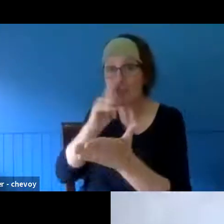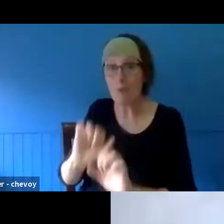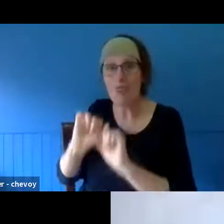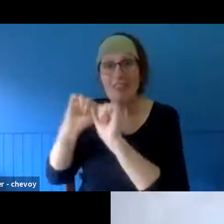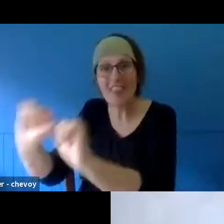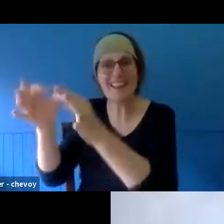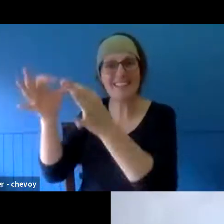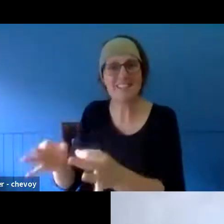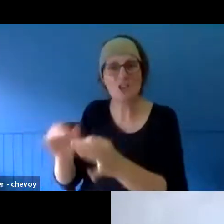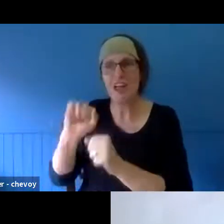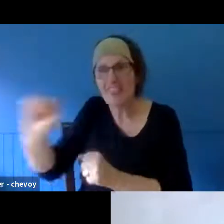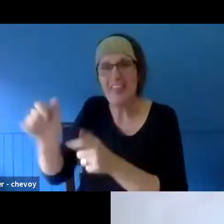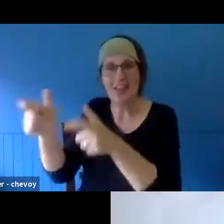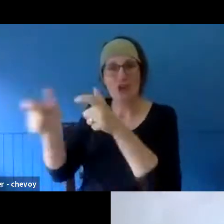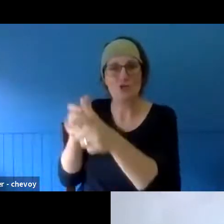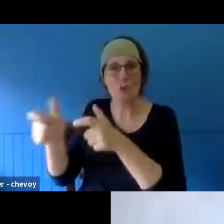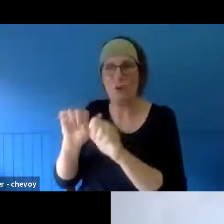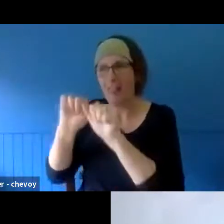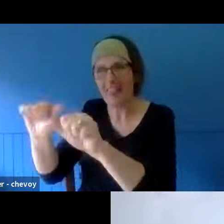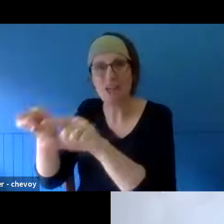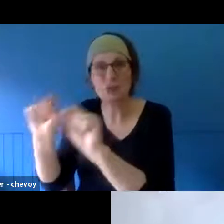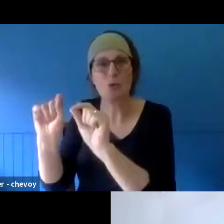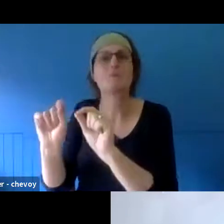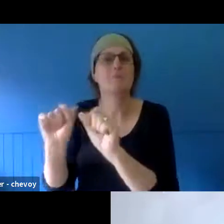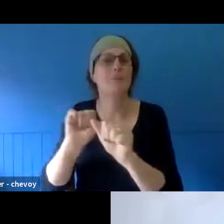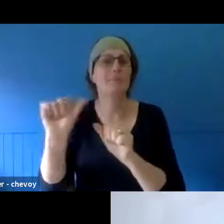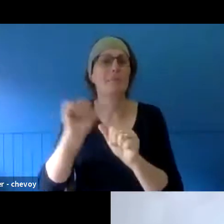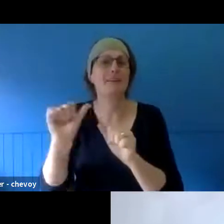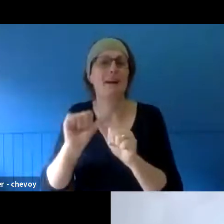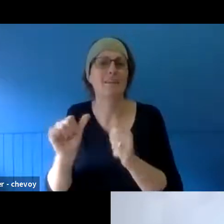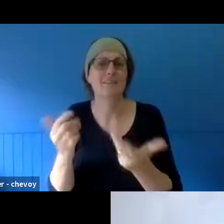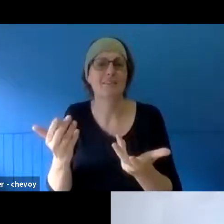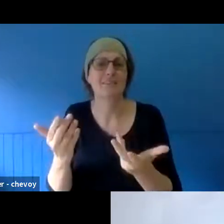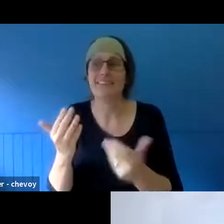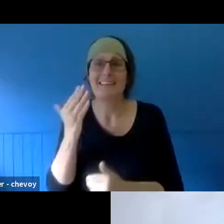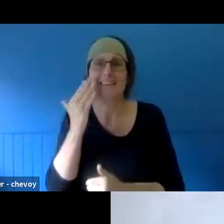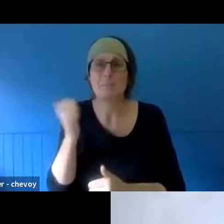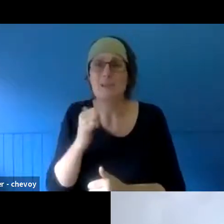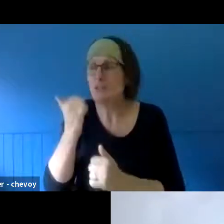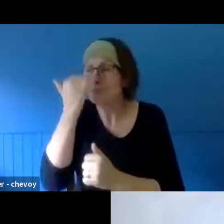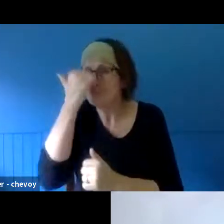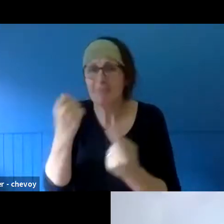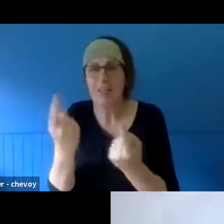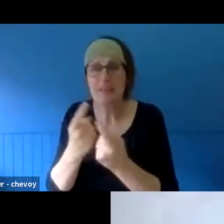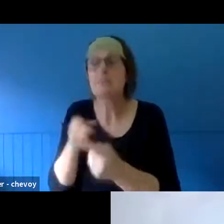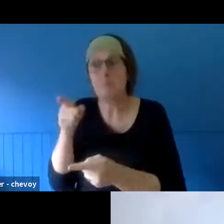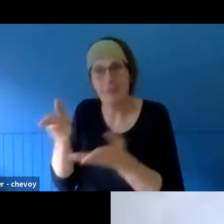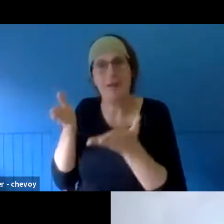even if it's as simple as what colour that's going to be, what shape that's going to be, what path that's going to be - that thing of